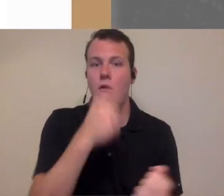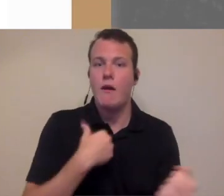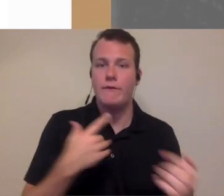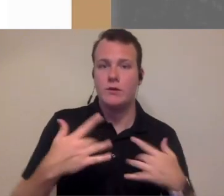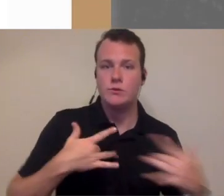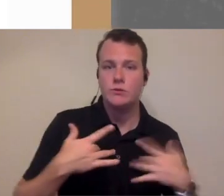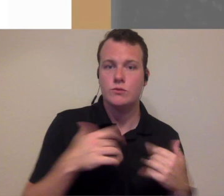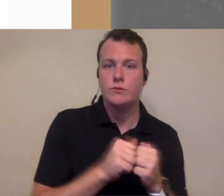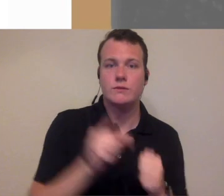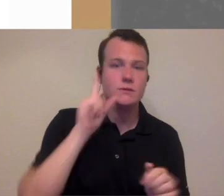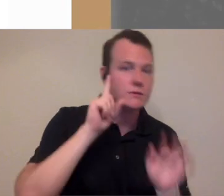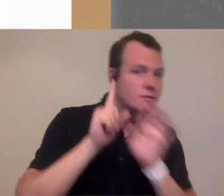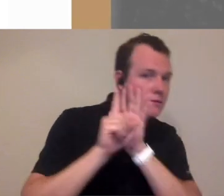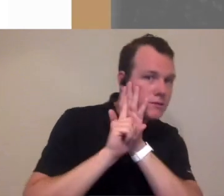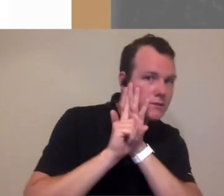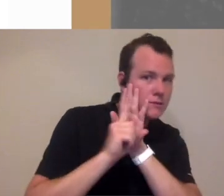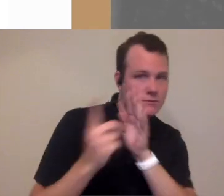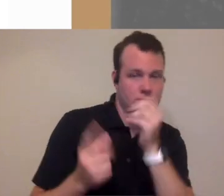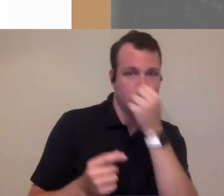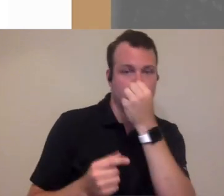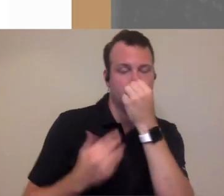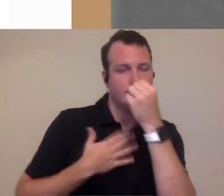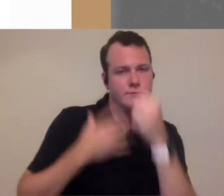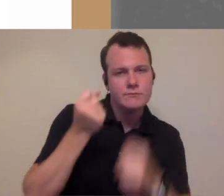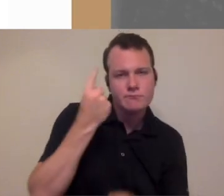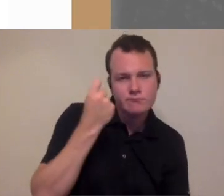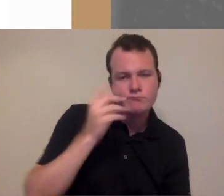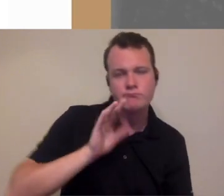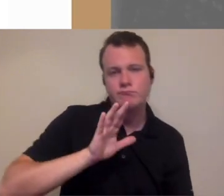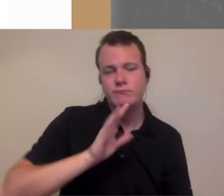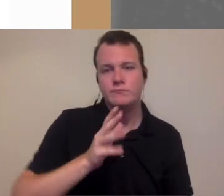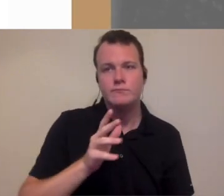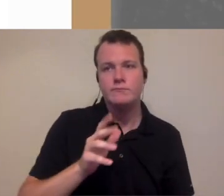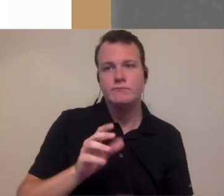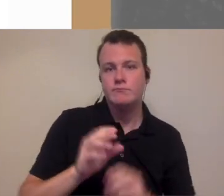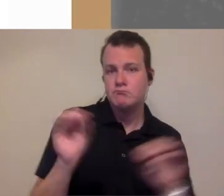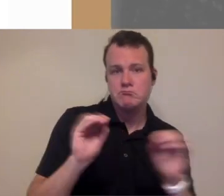that have concerns of tinnitus my understanding they do very few are